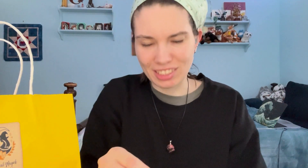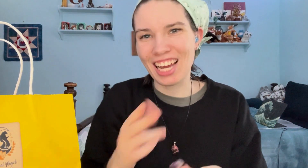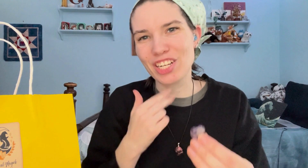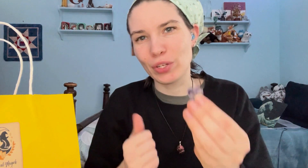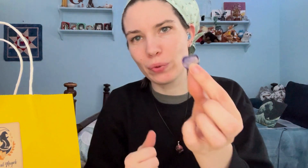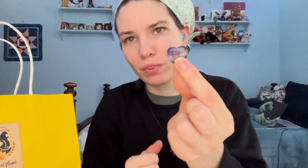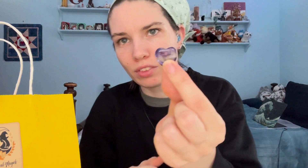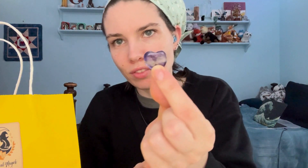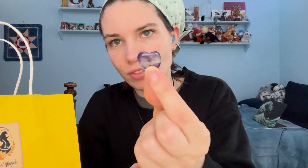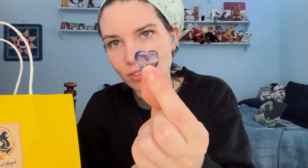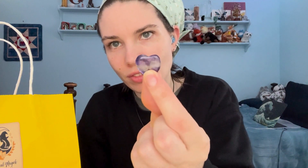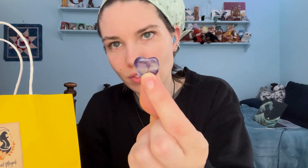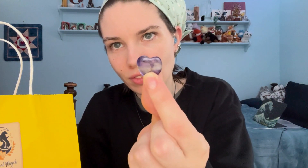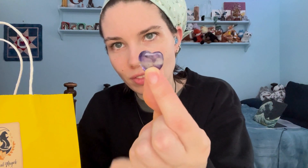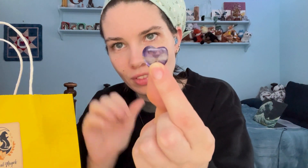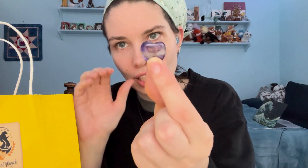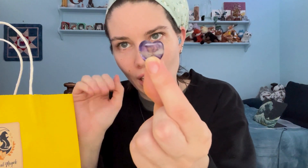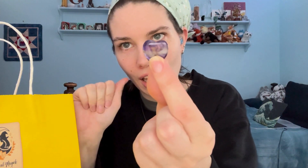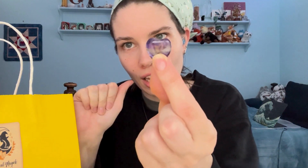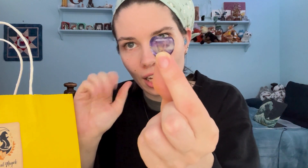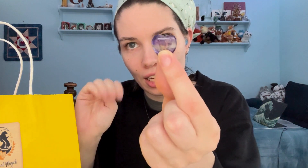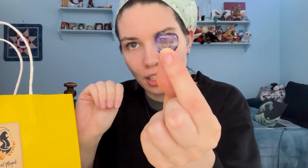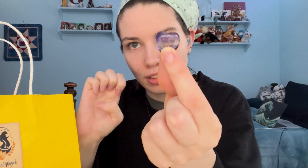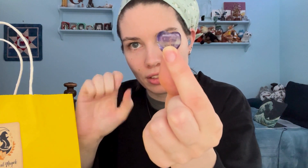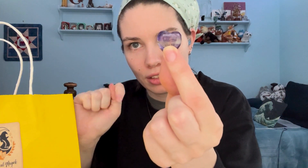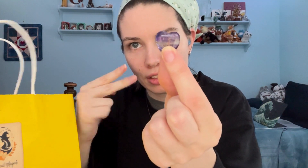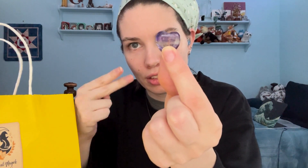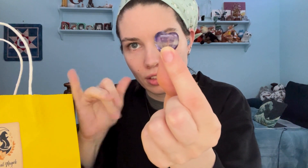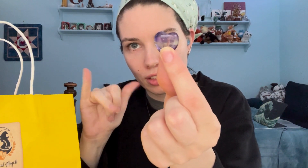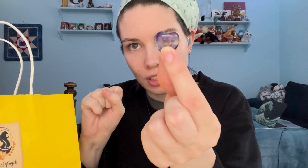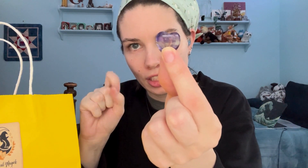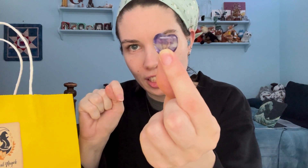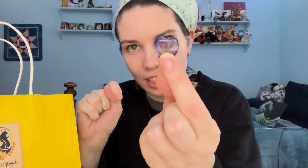That's cute Amethyst